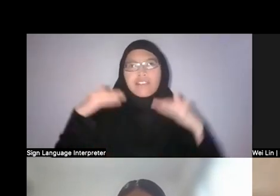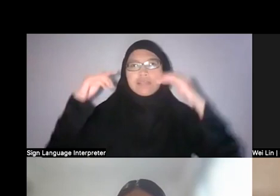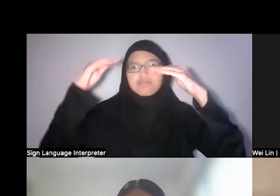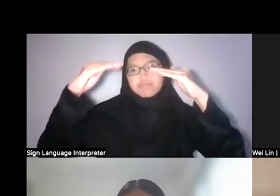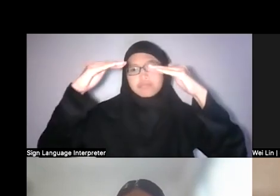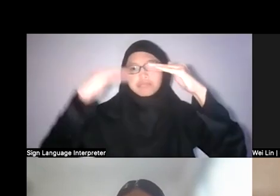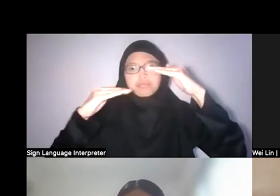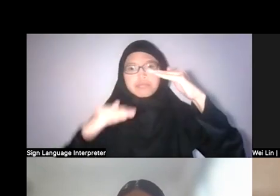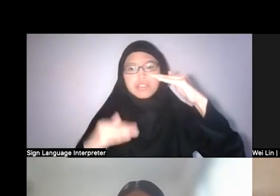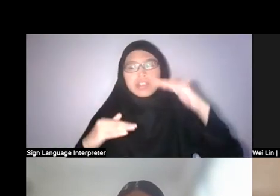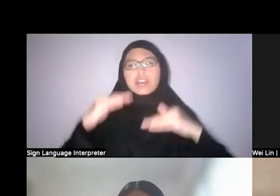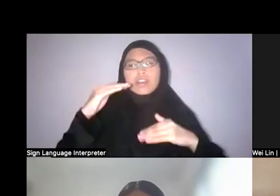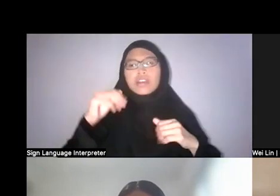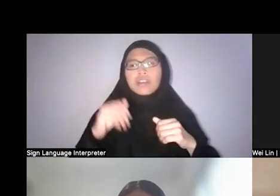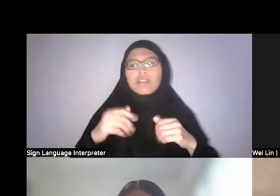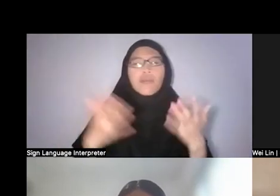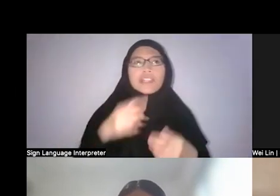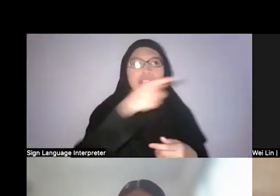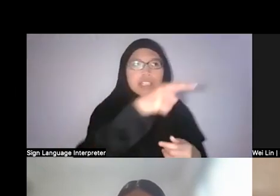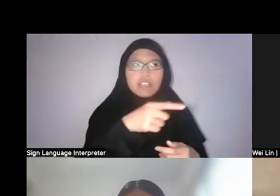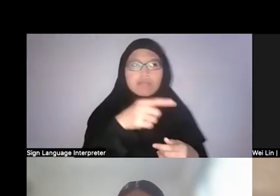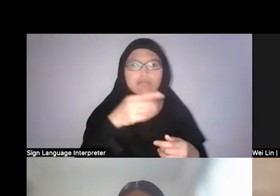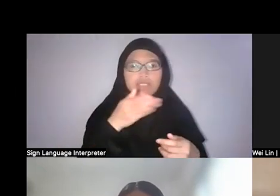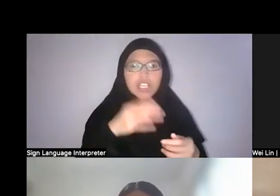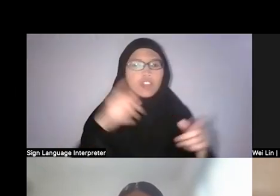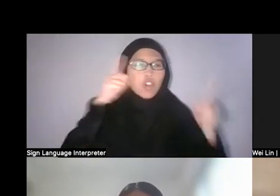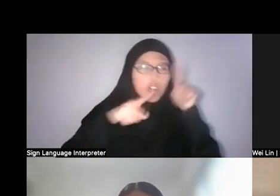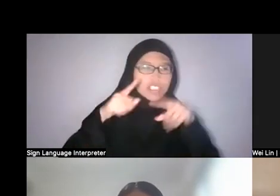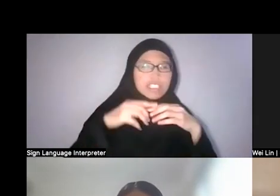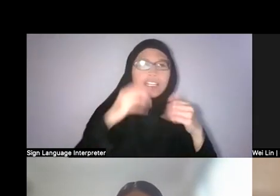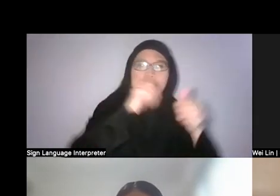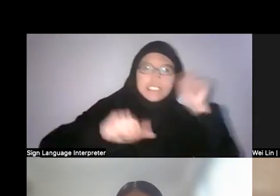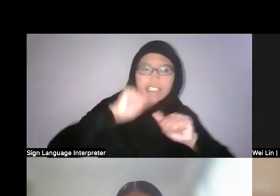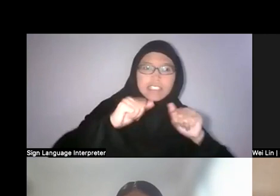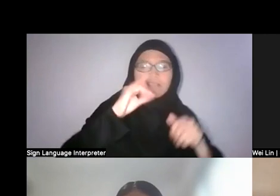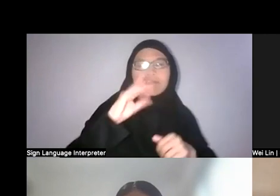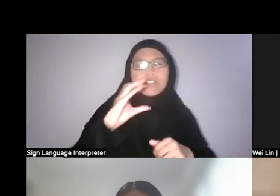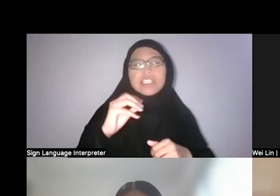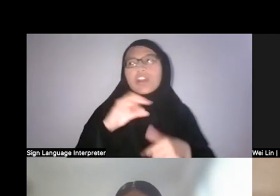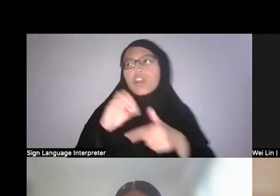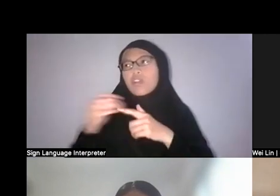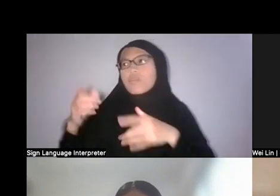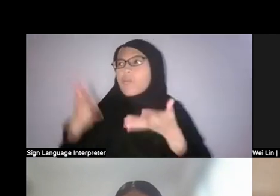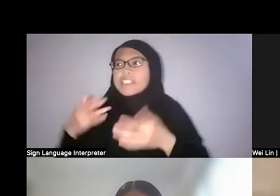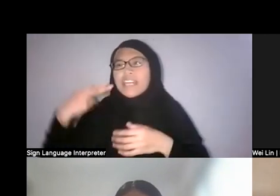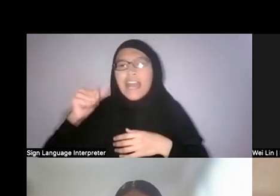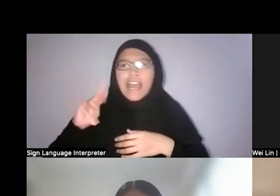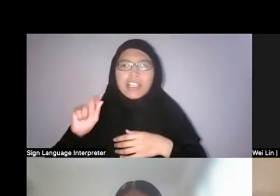what they considered scientific and what they, what was “hantu theory” et cetera. But thank you for that.